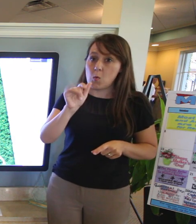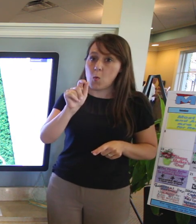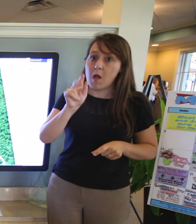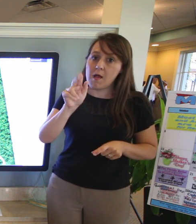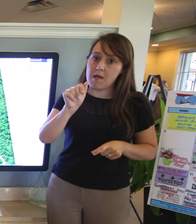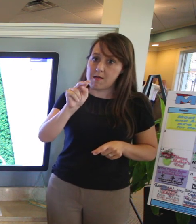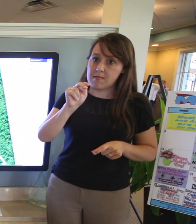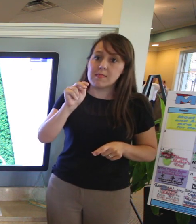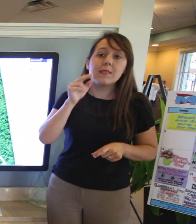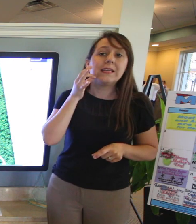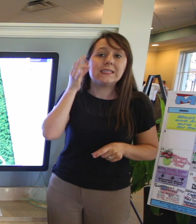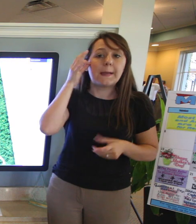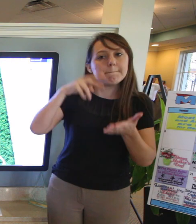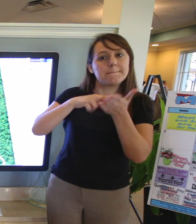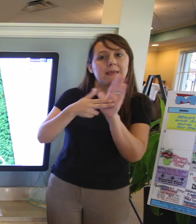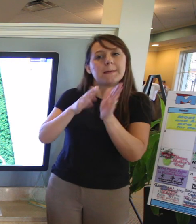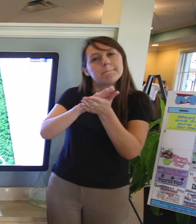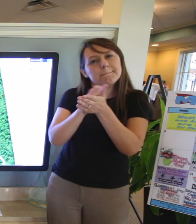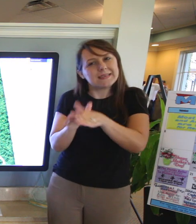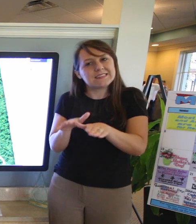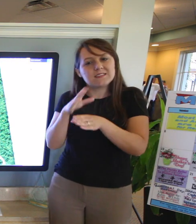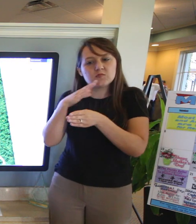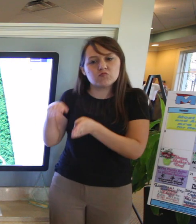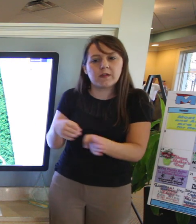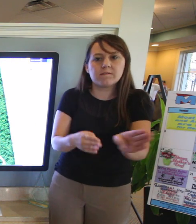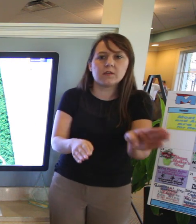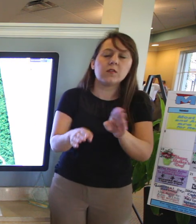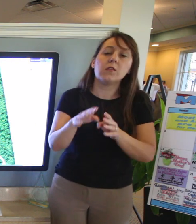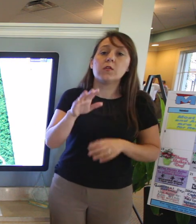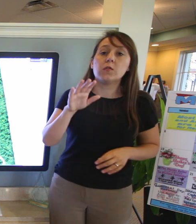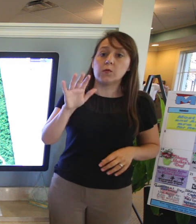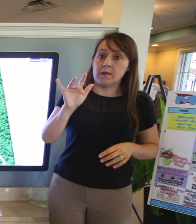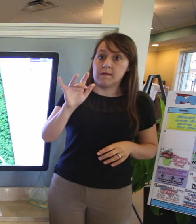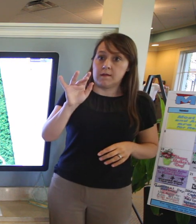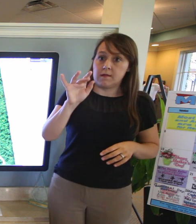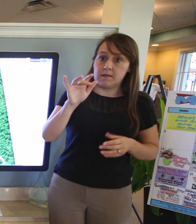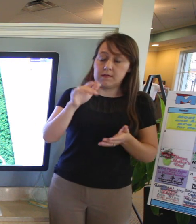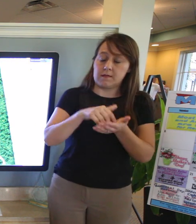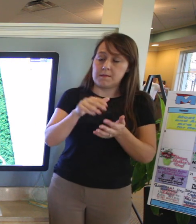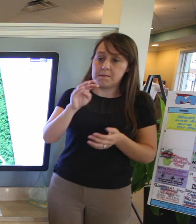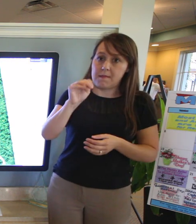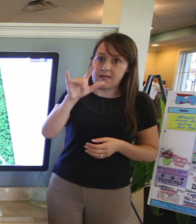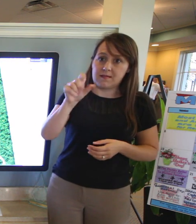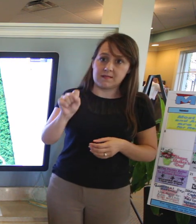We're basically 25 square miles, 5x5, 14 thousand acres